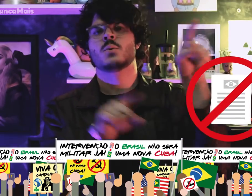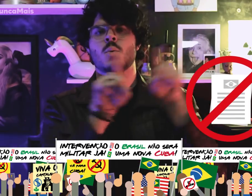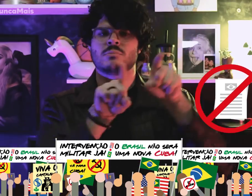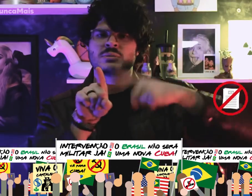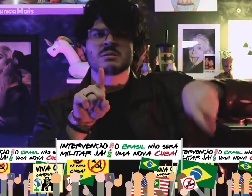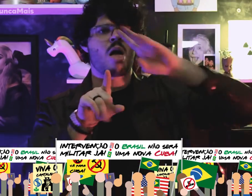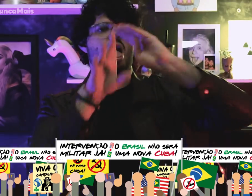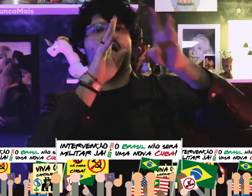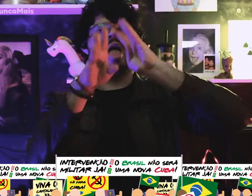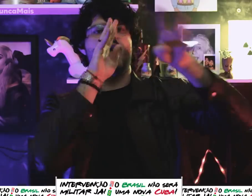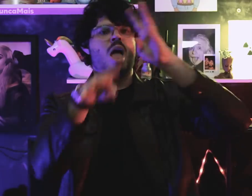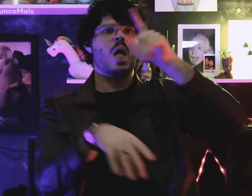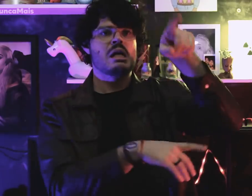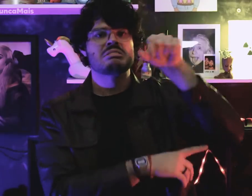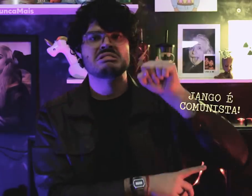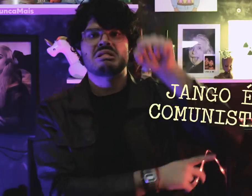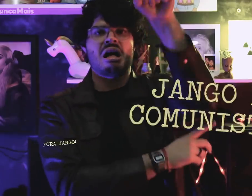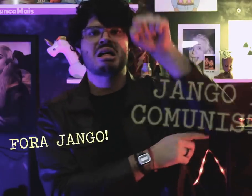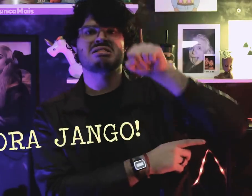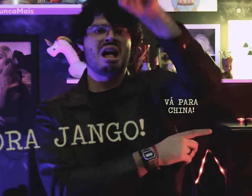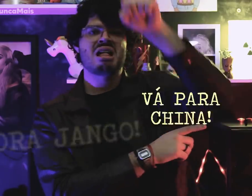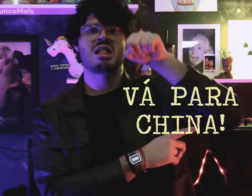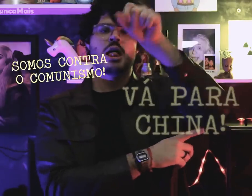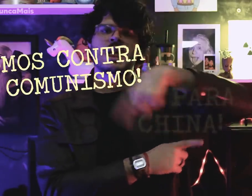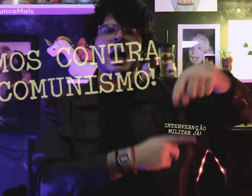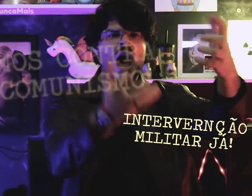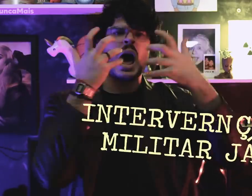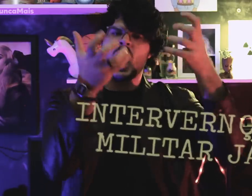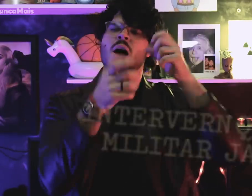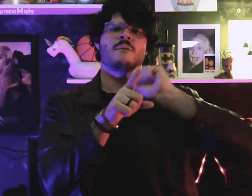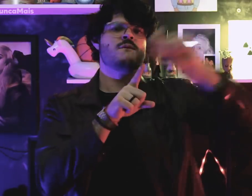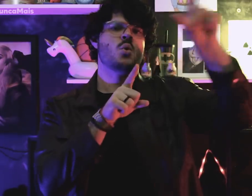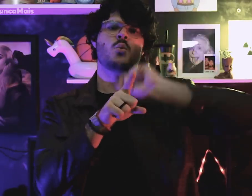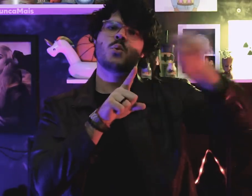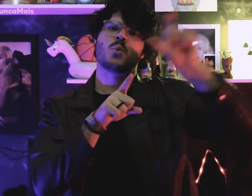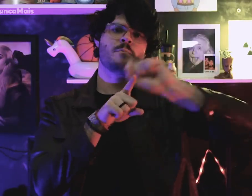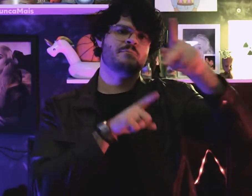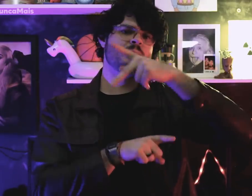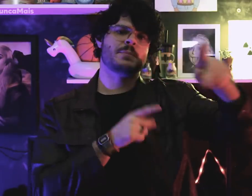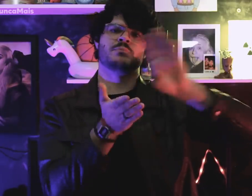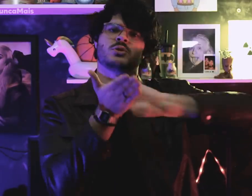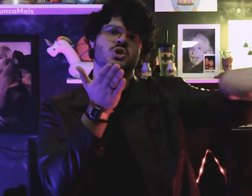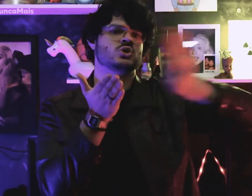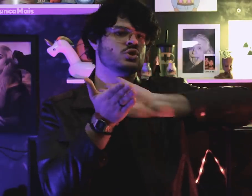He was accused of a communist threat, they wanted him to leave the presidency!